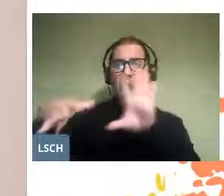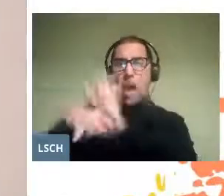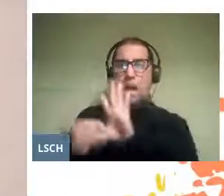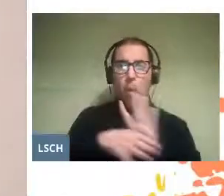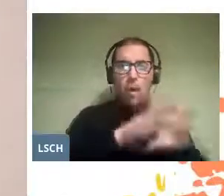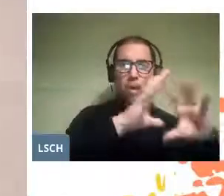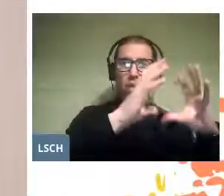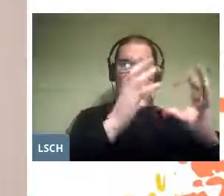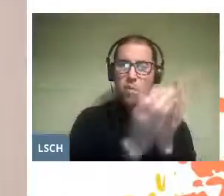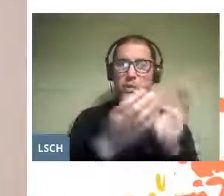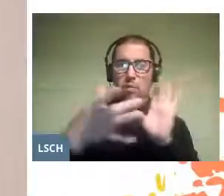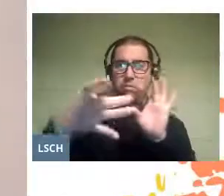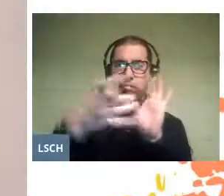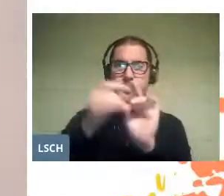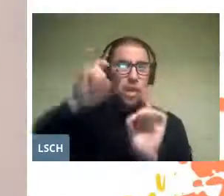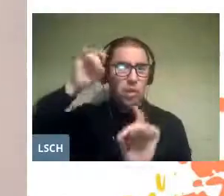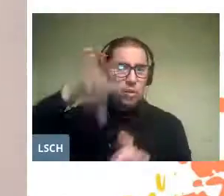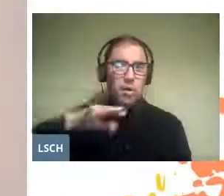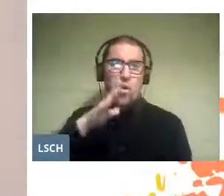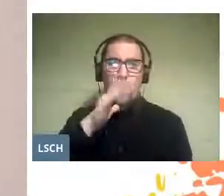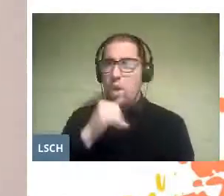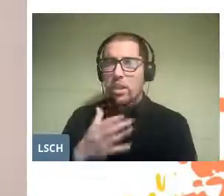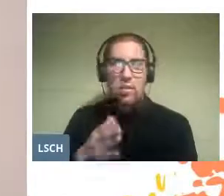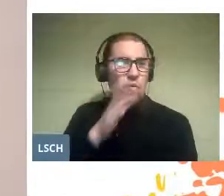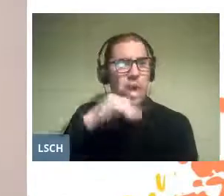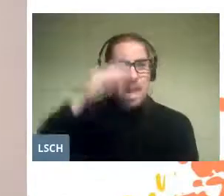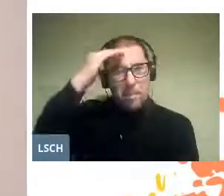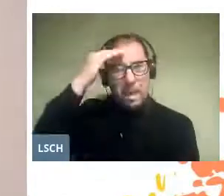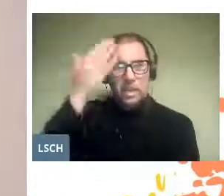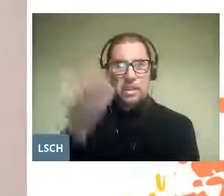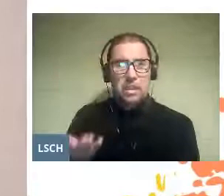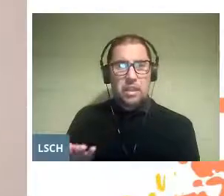and knowledge and love of themselves.